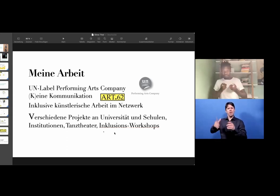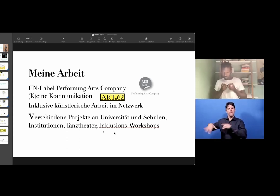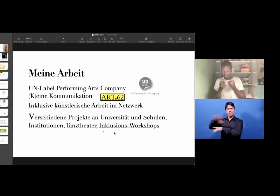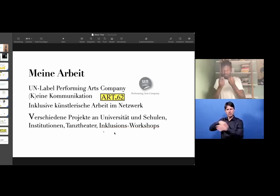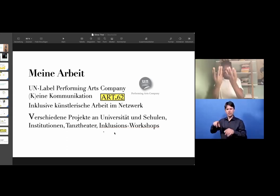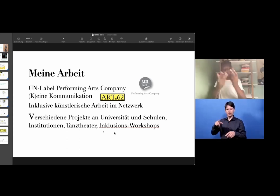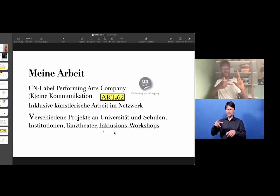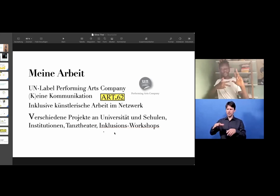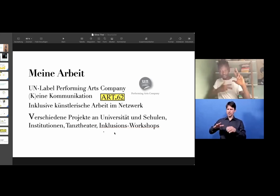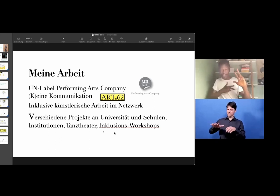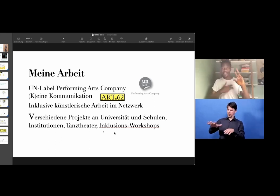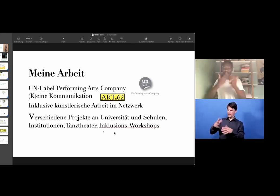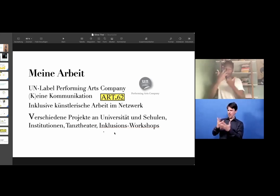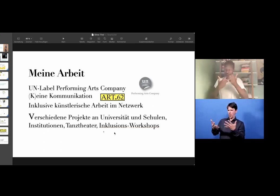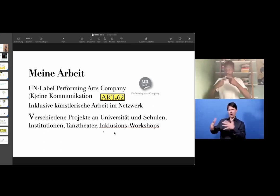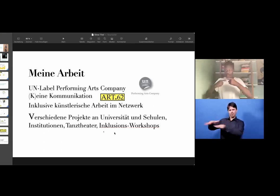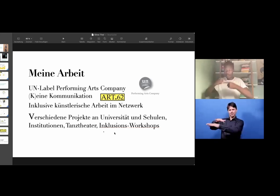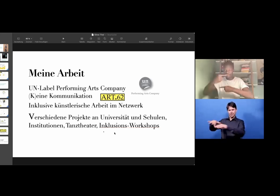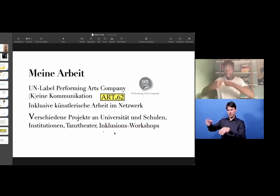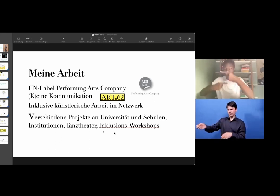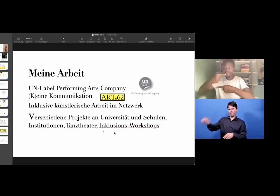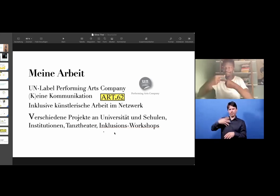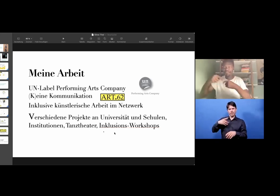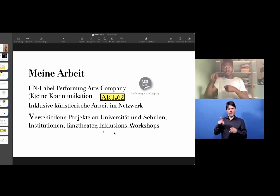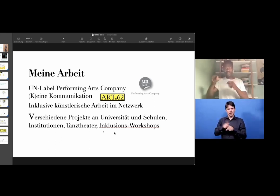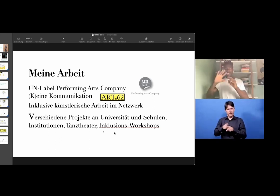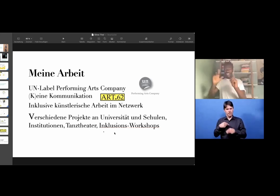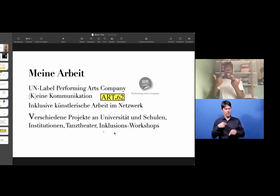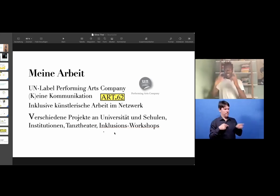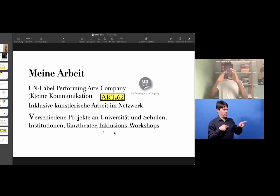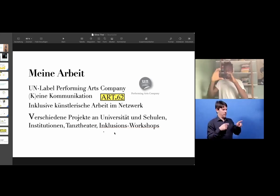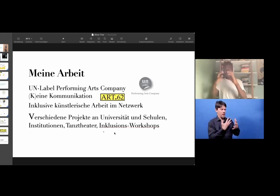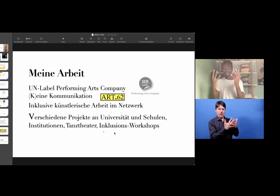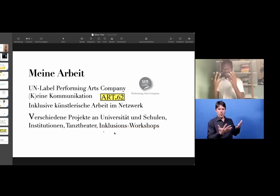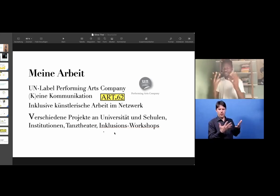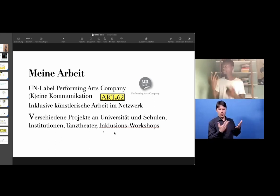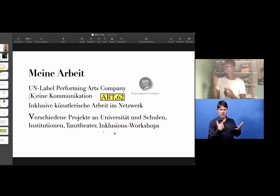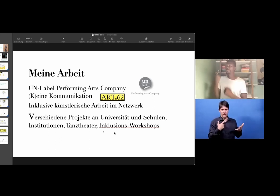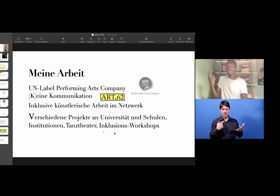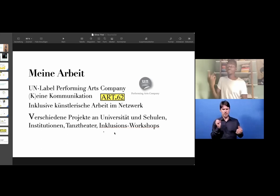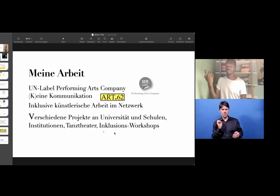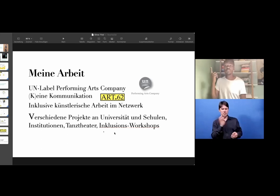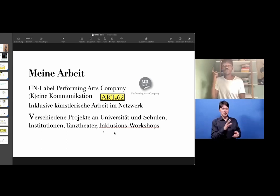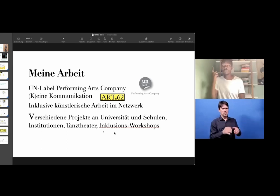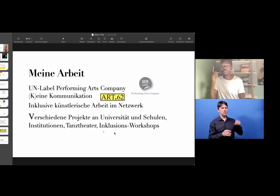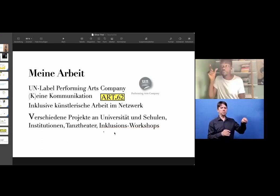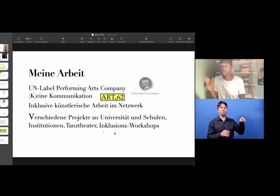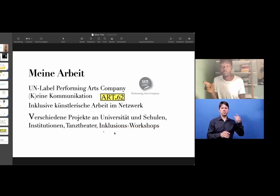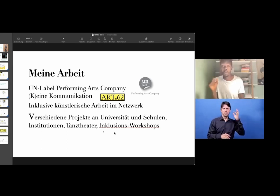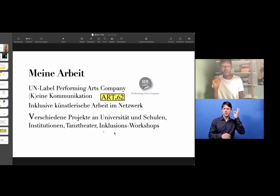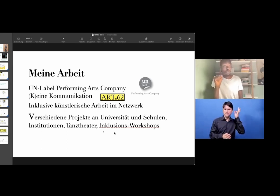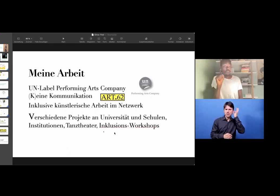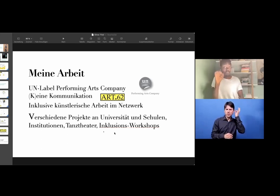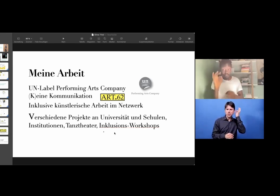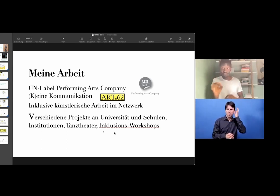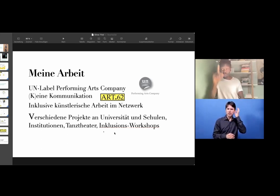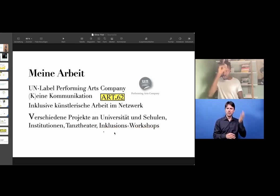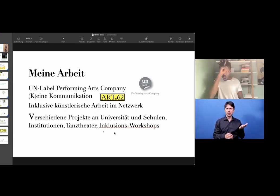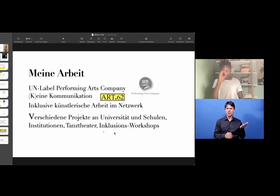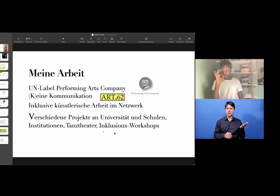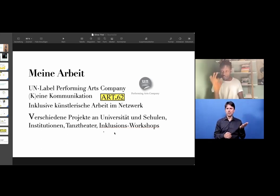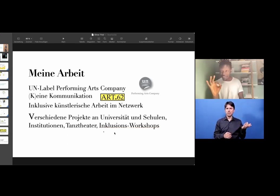and to show realistic scenarios. What it means to have no communication. If you look at it...